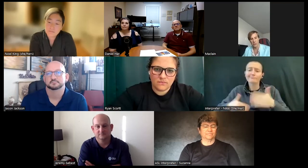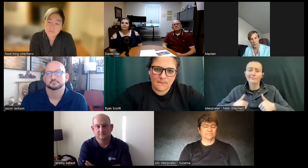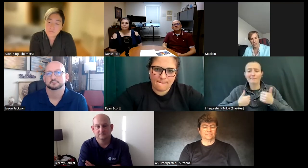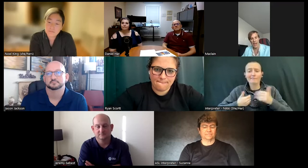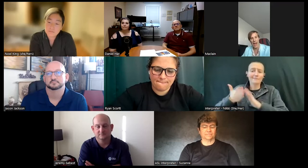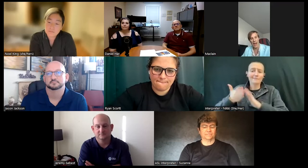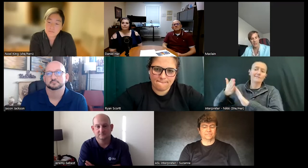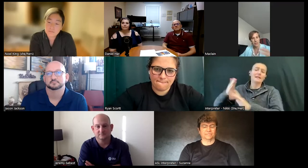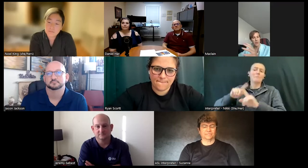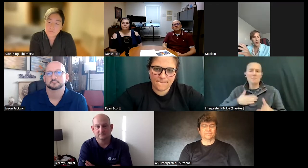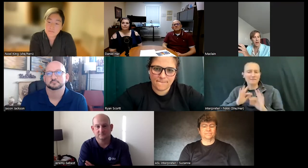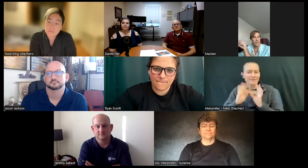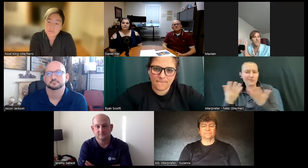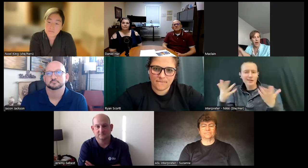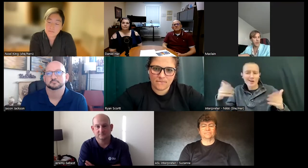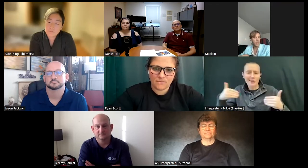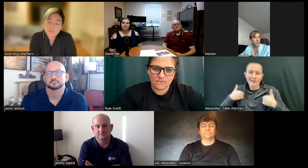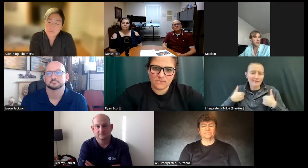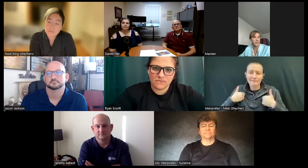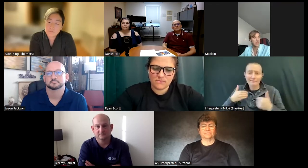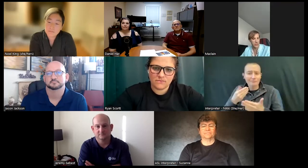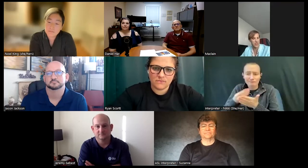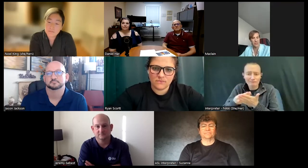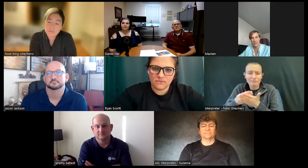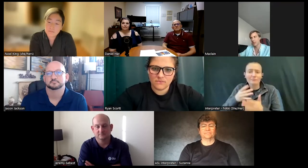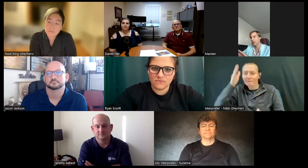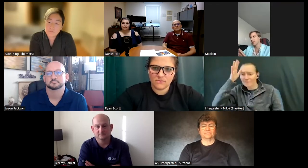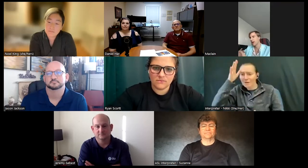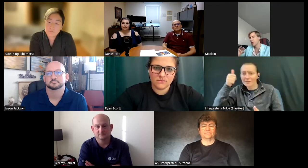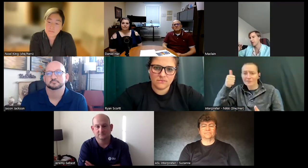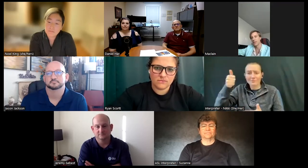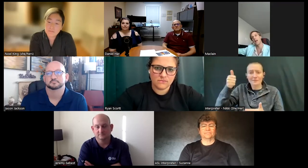you already had money my father was a physician assistant and then he has a